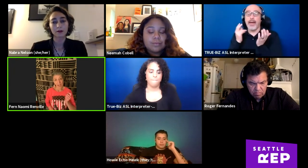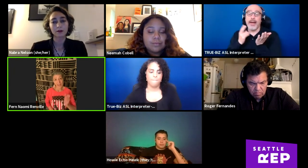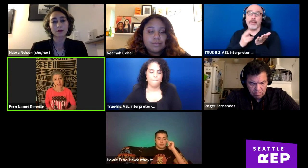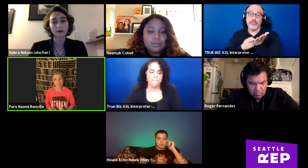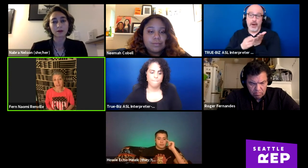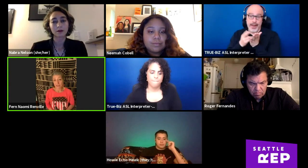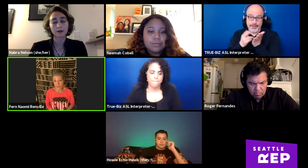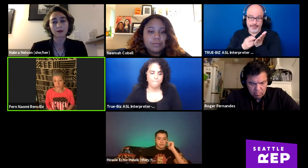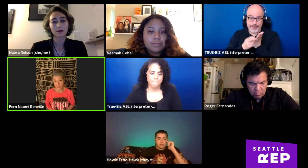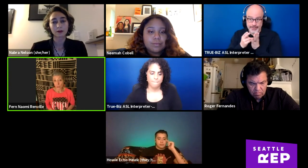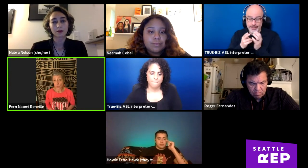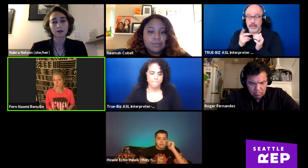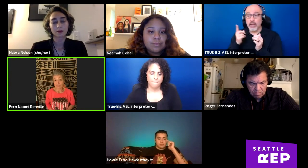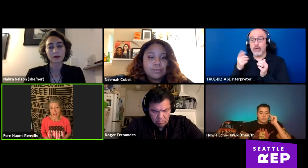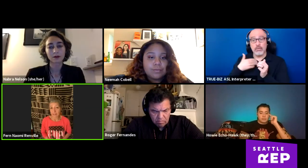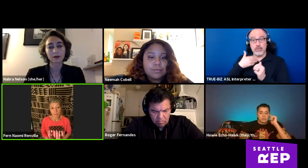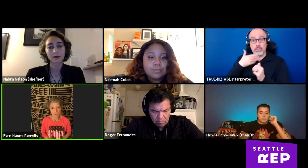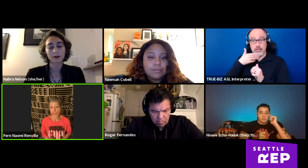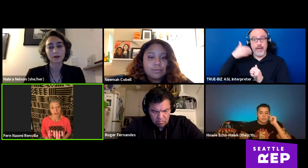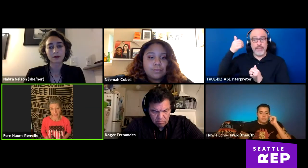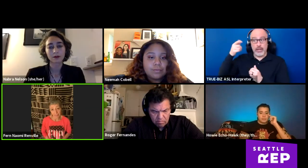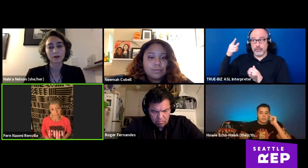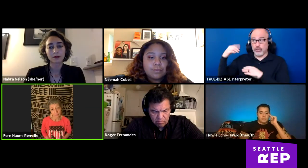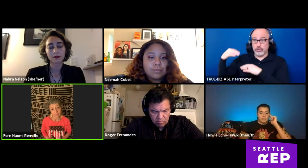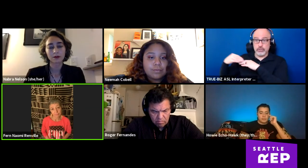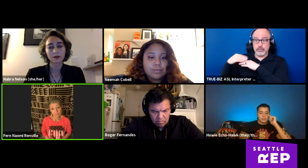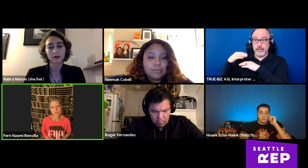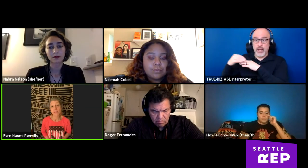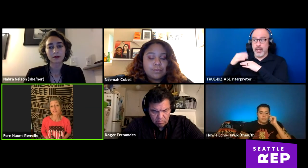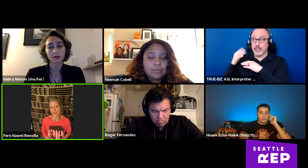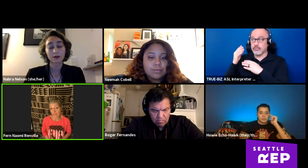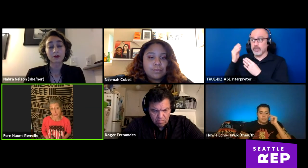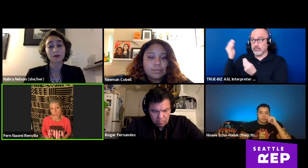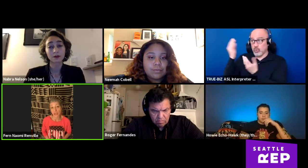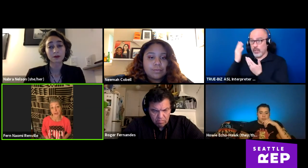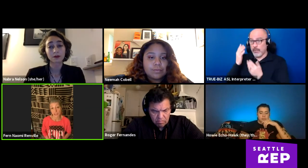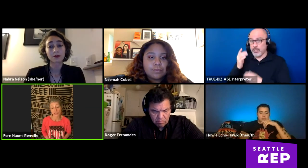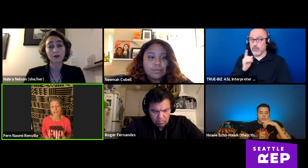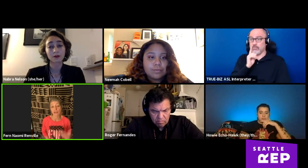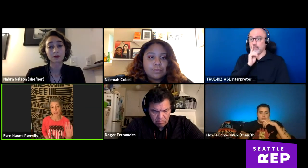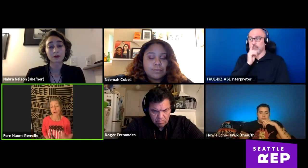I have elders who advised me to share nothing because they're from a generation literally